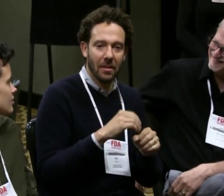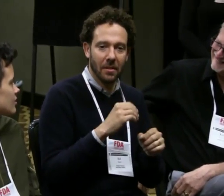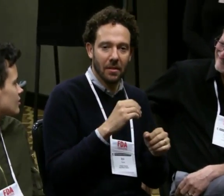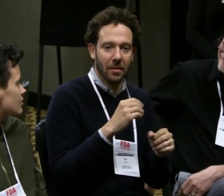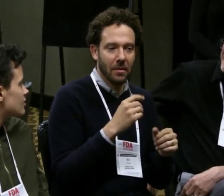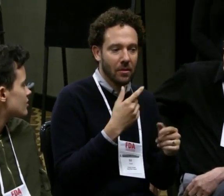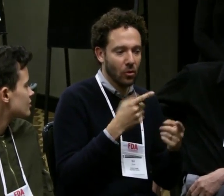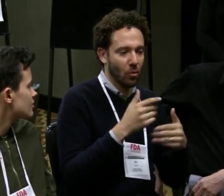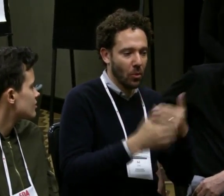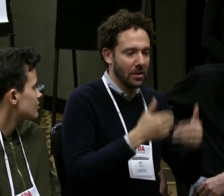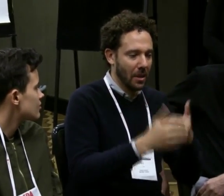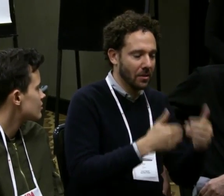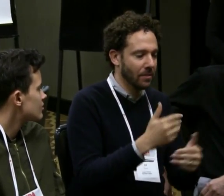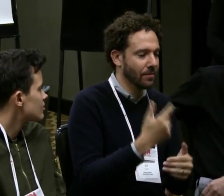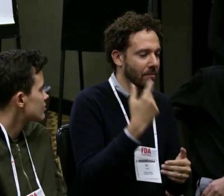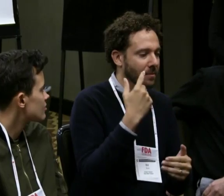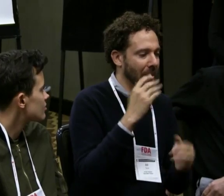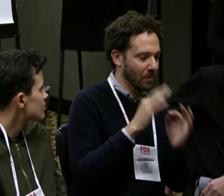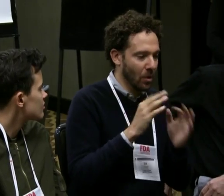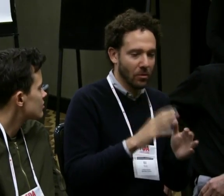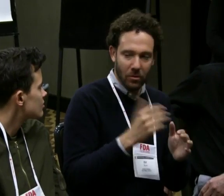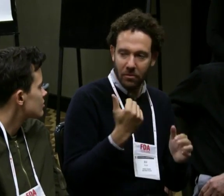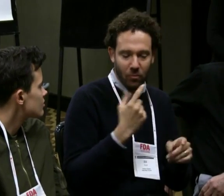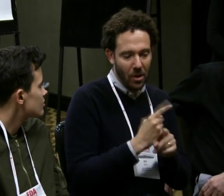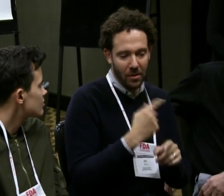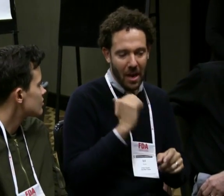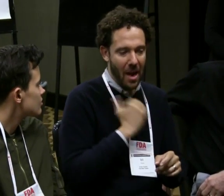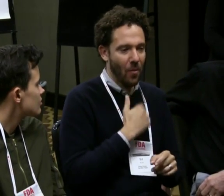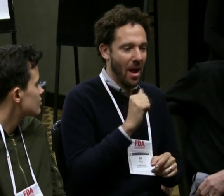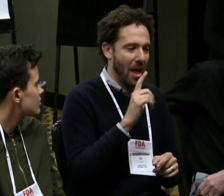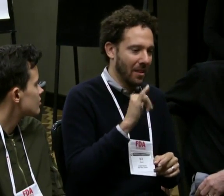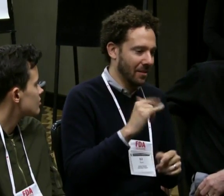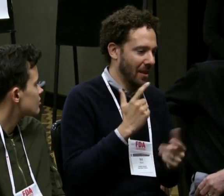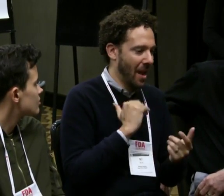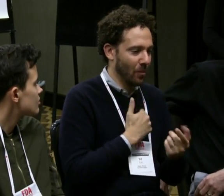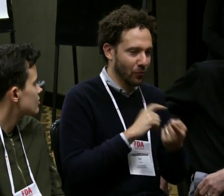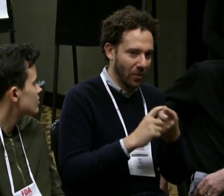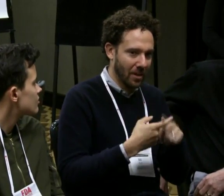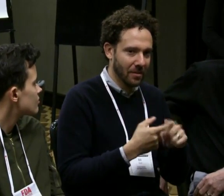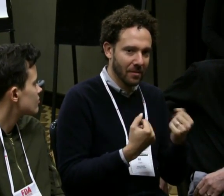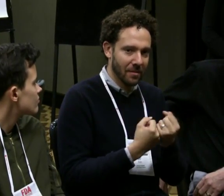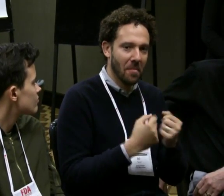is the role of the interpreters in the process. She's right.